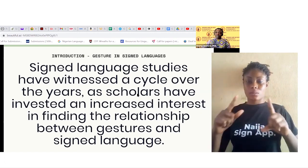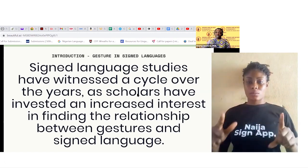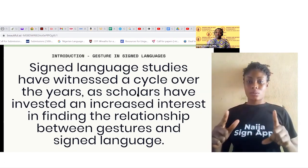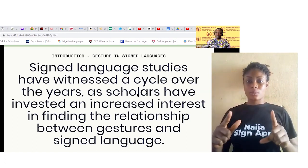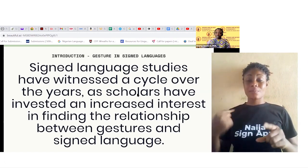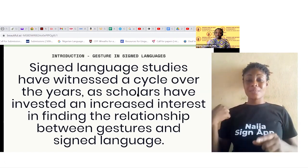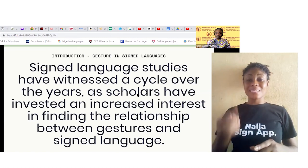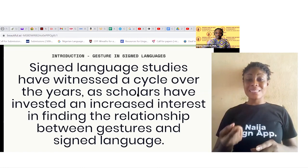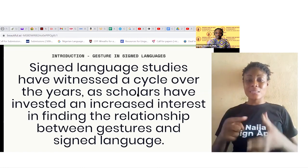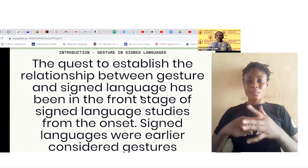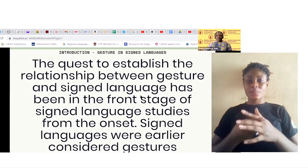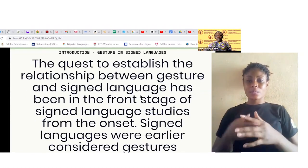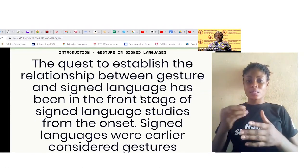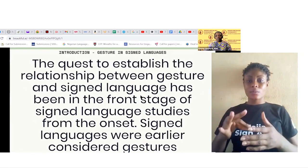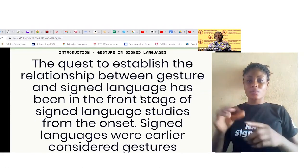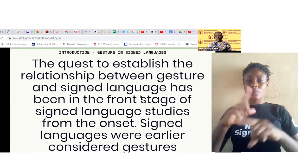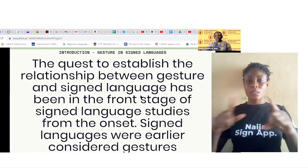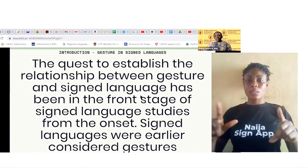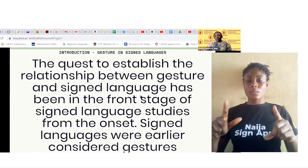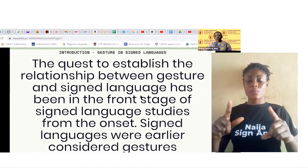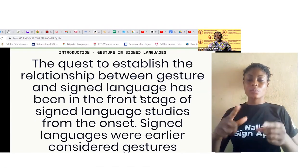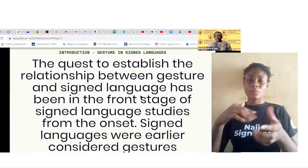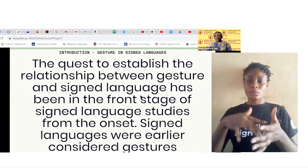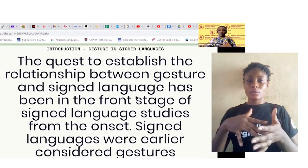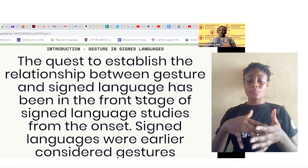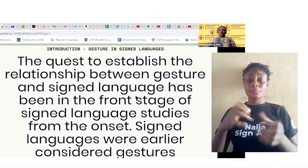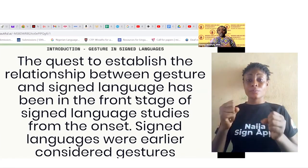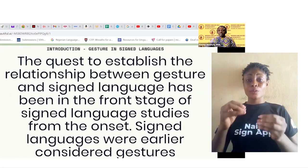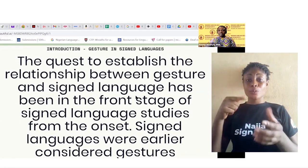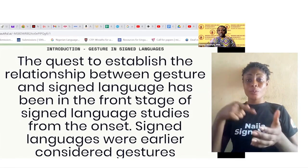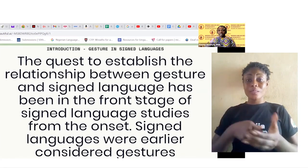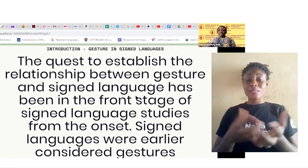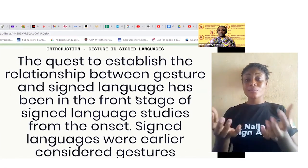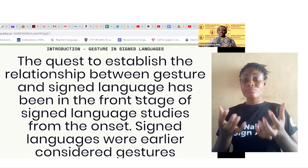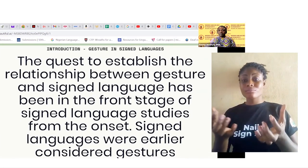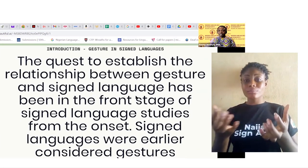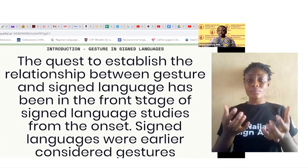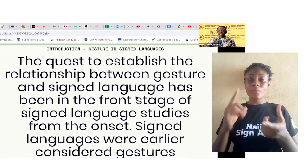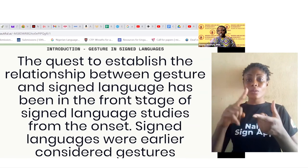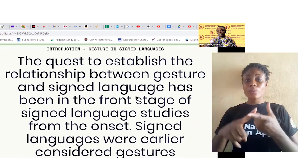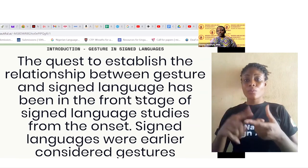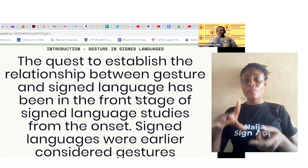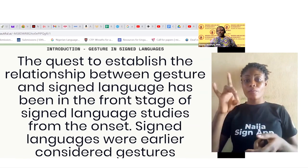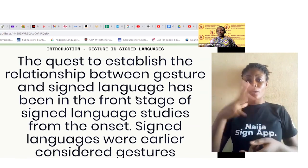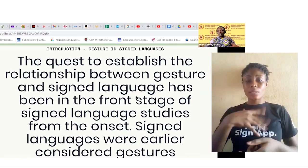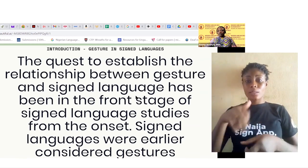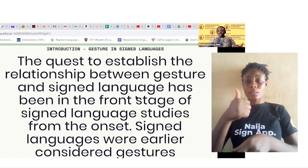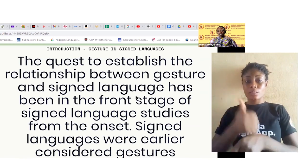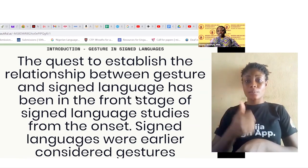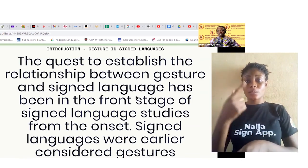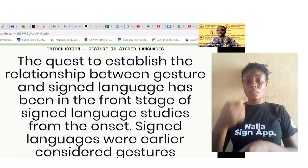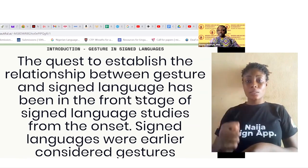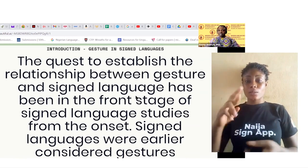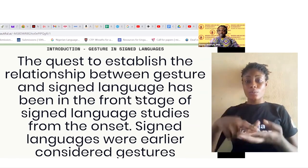sign languages. so this quest to find and establish the relationship between gesture and sign